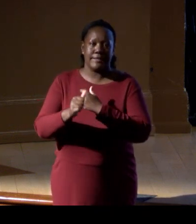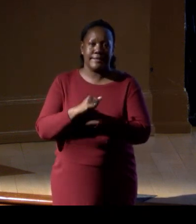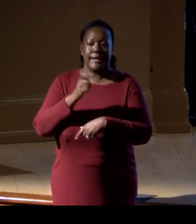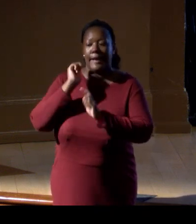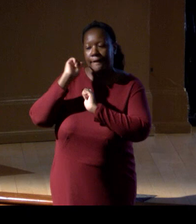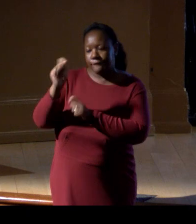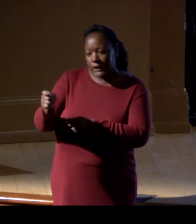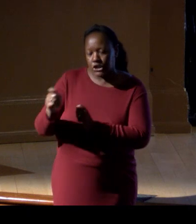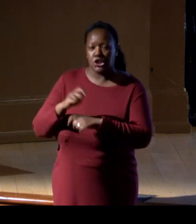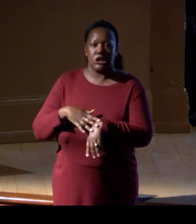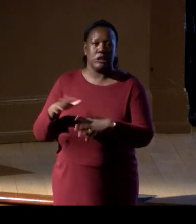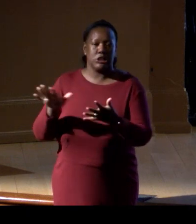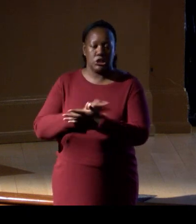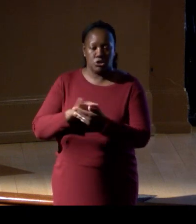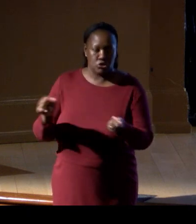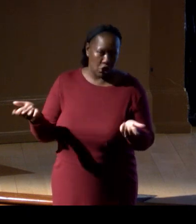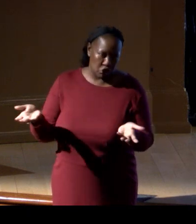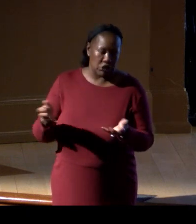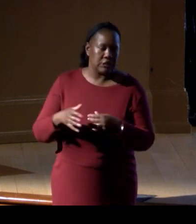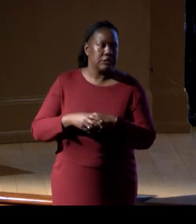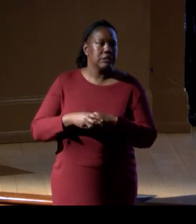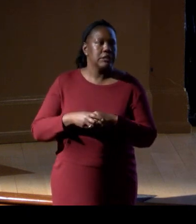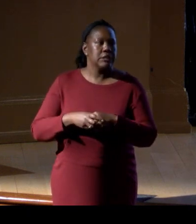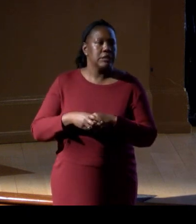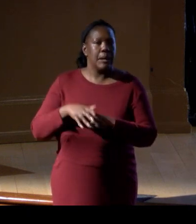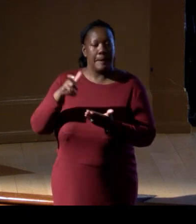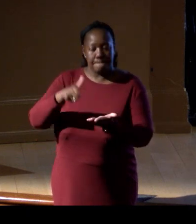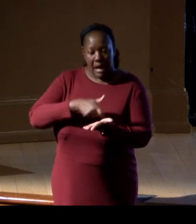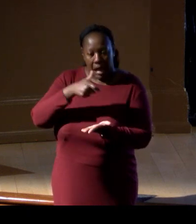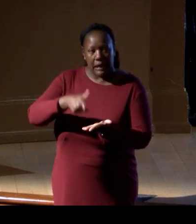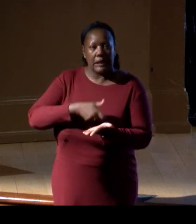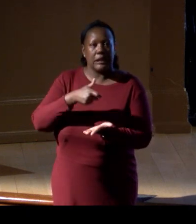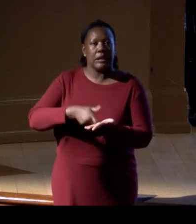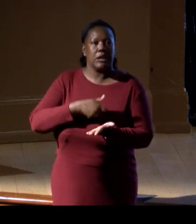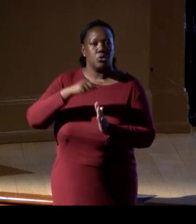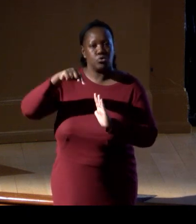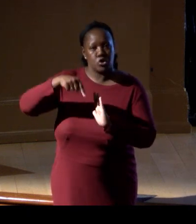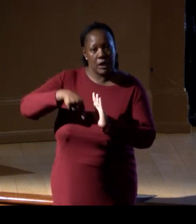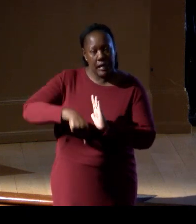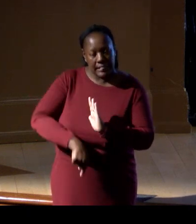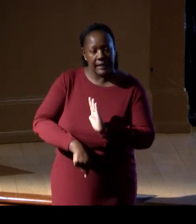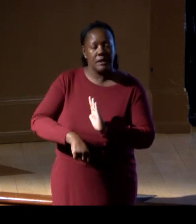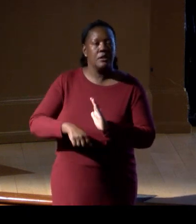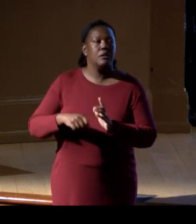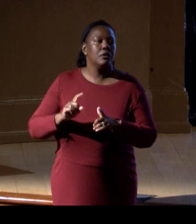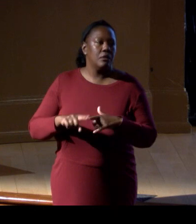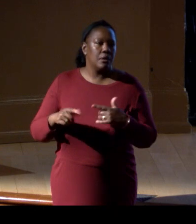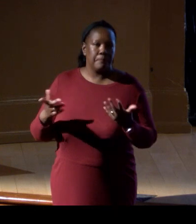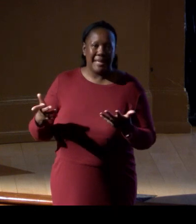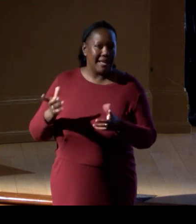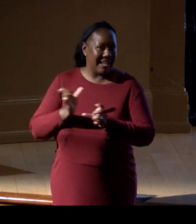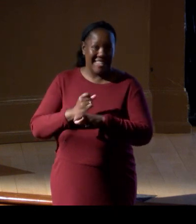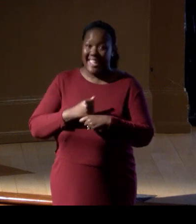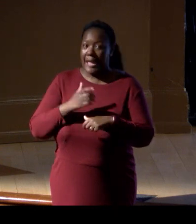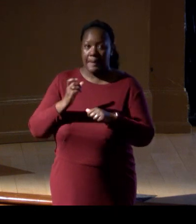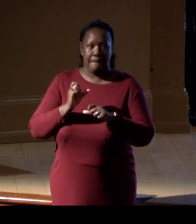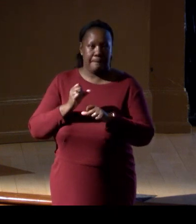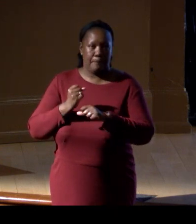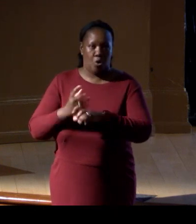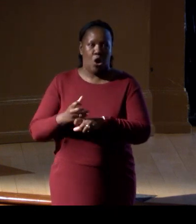direct pollution, mining, drilling. It cannot make the water cooler. But the protected areas,